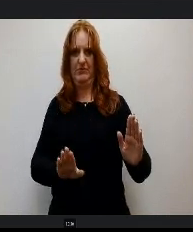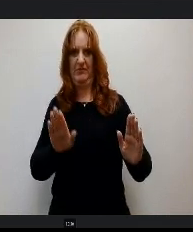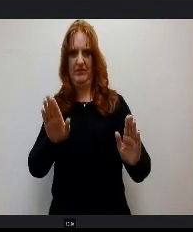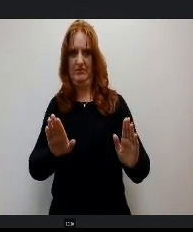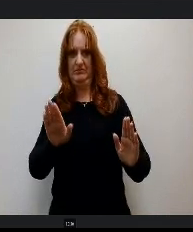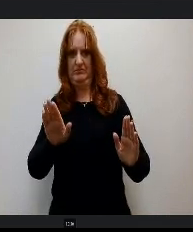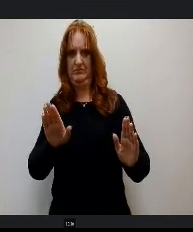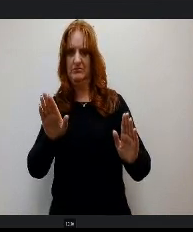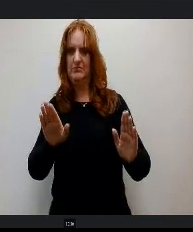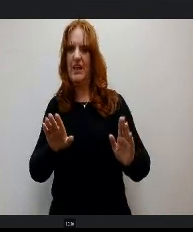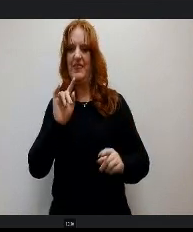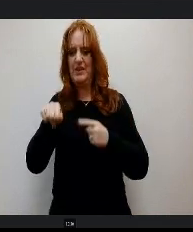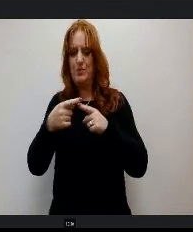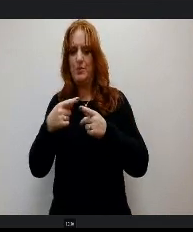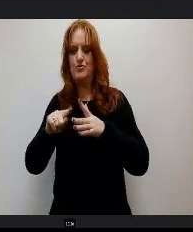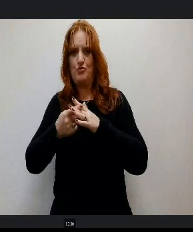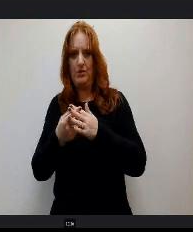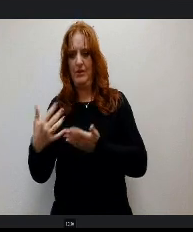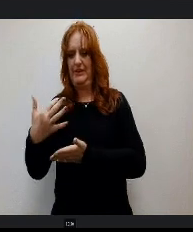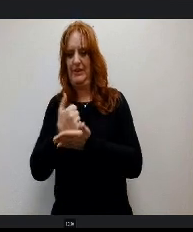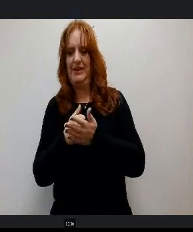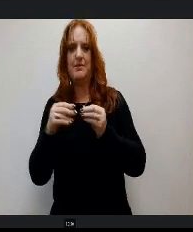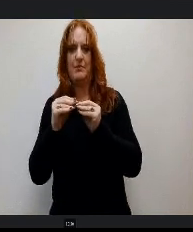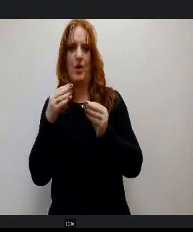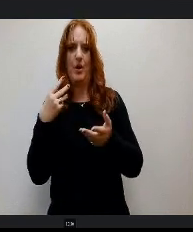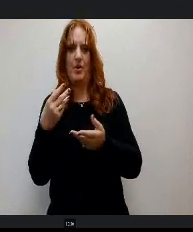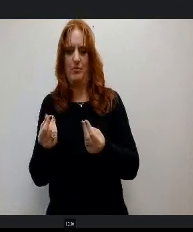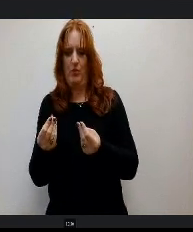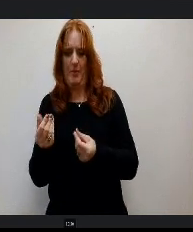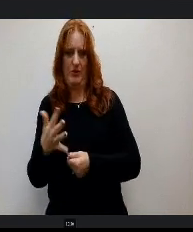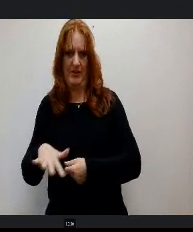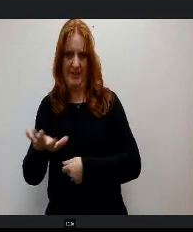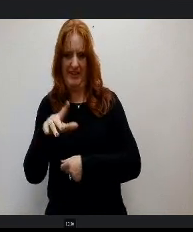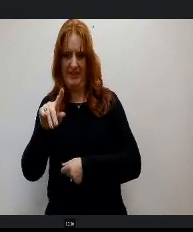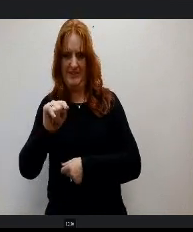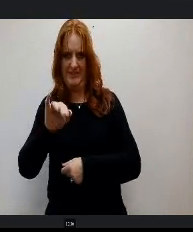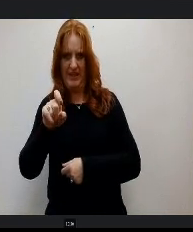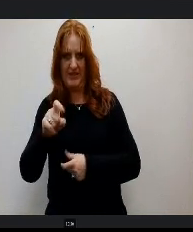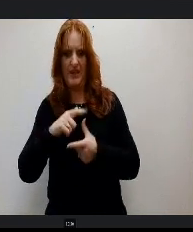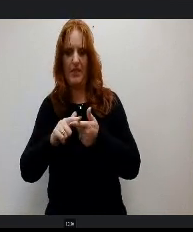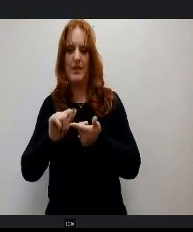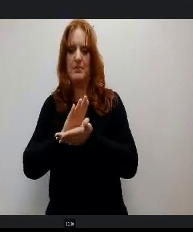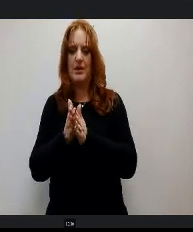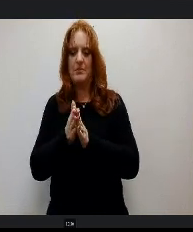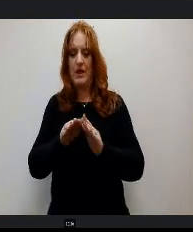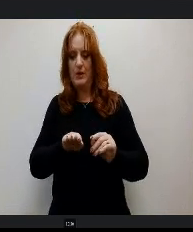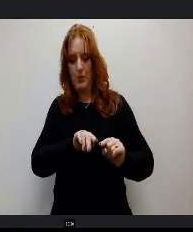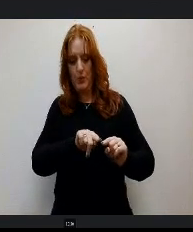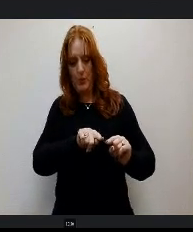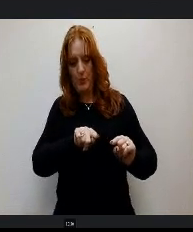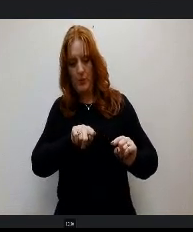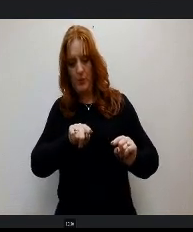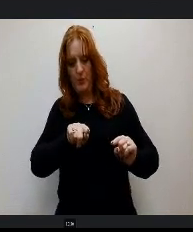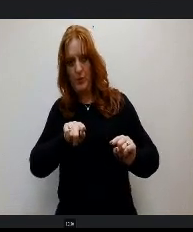r property taxes and so it's slower until we get to that point and it's even more accelerated